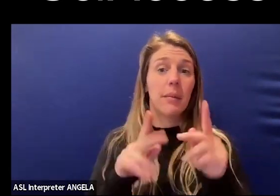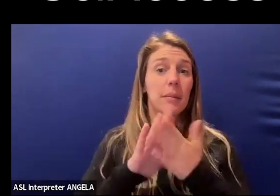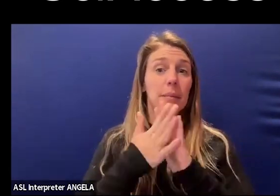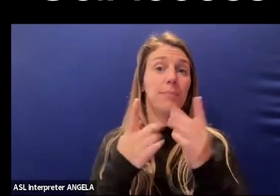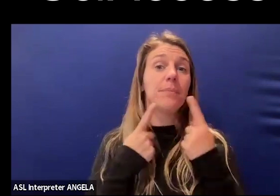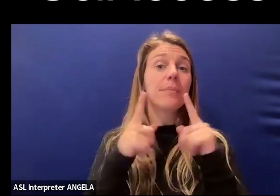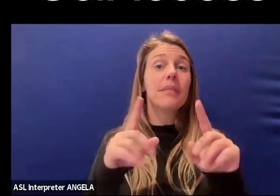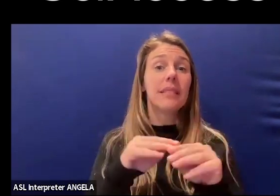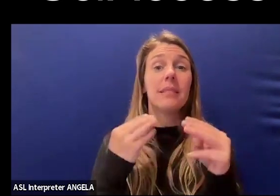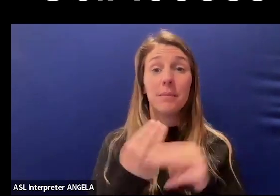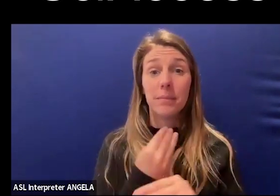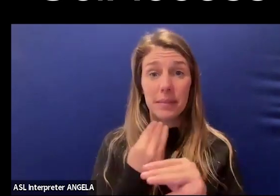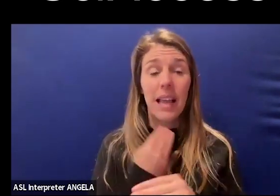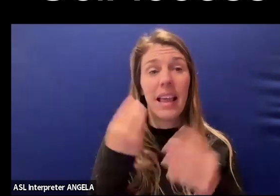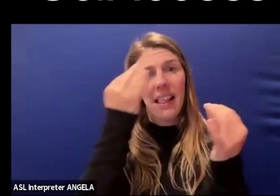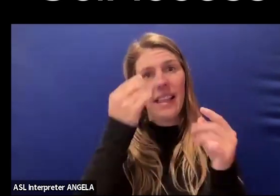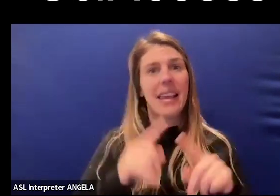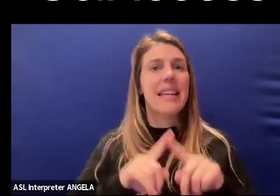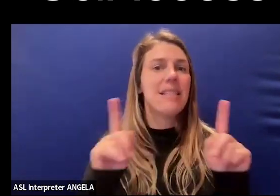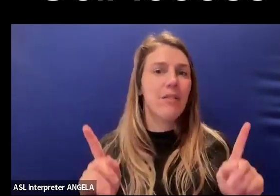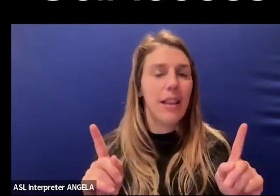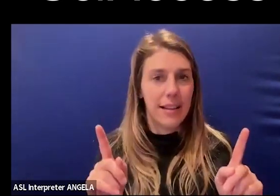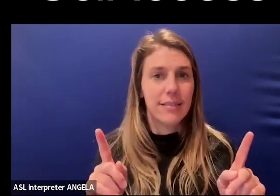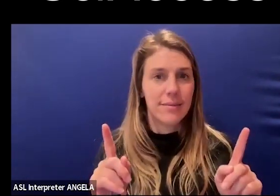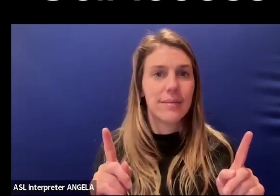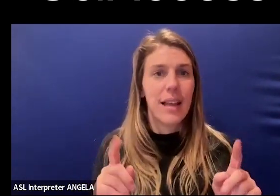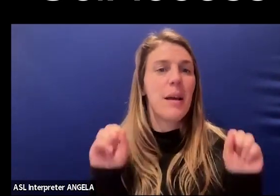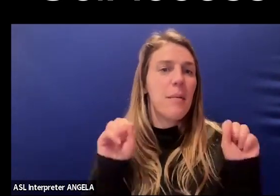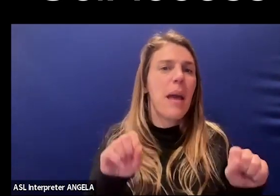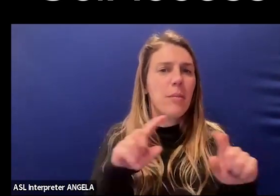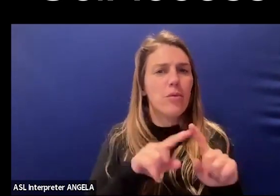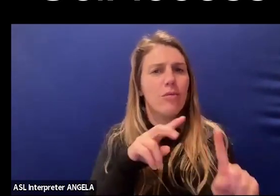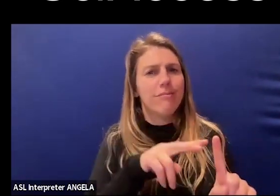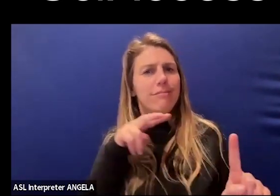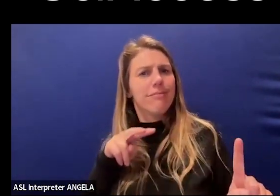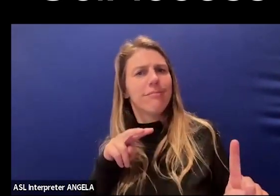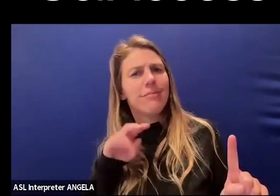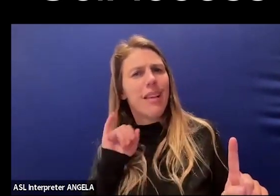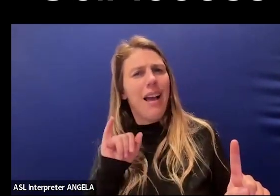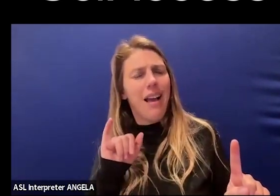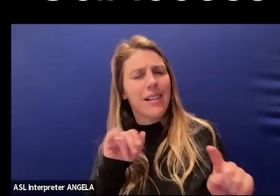in mathematics is thinking differently and being able to look at problems through different lenses.